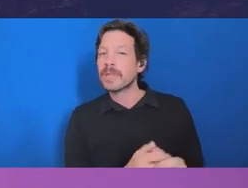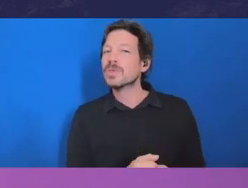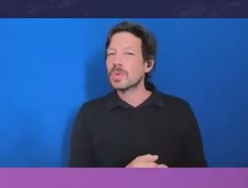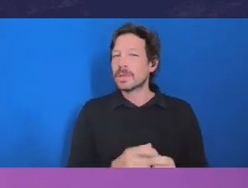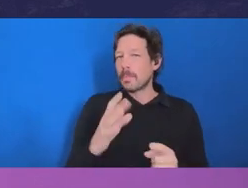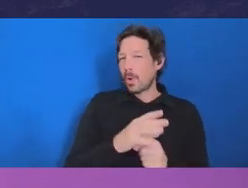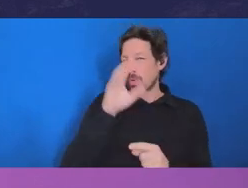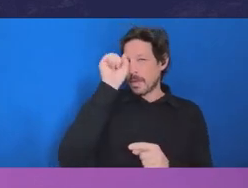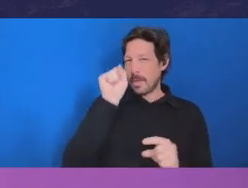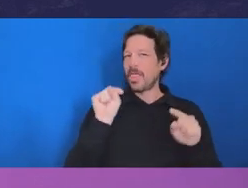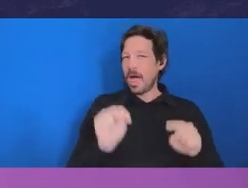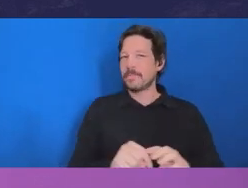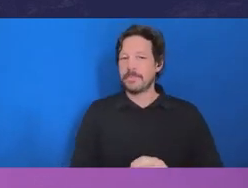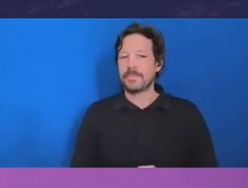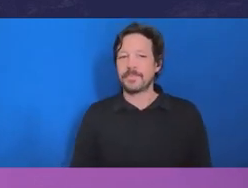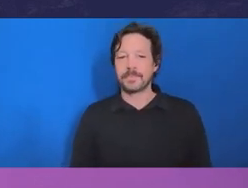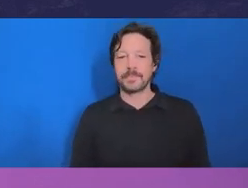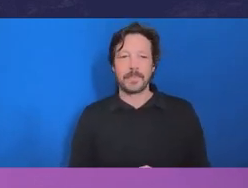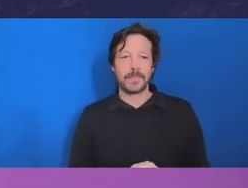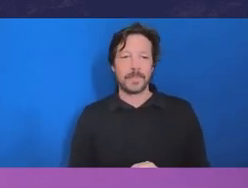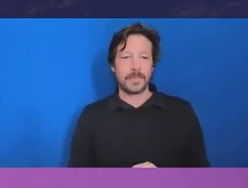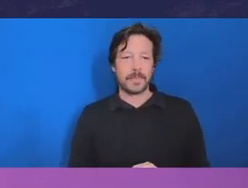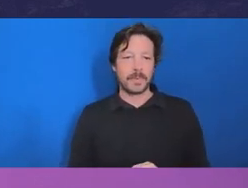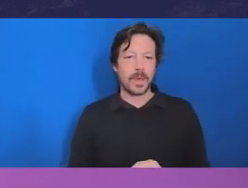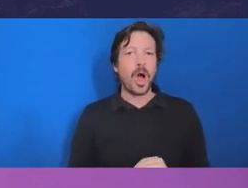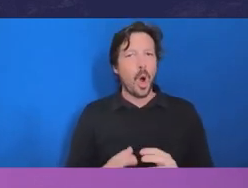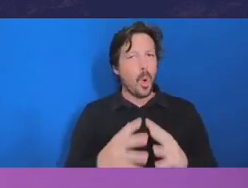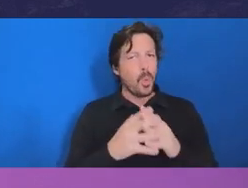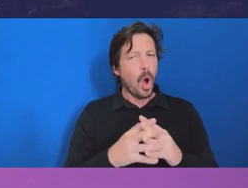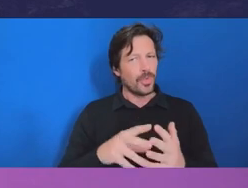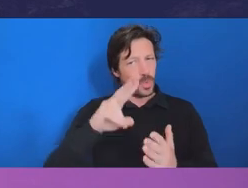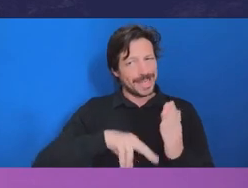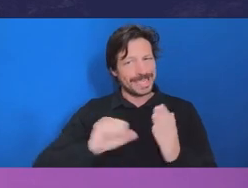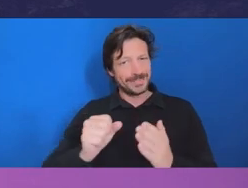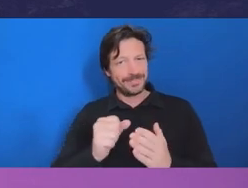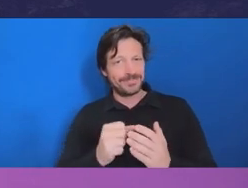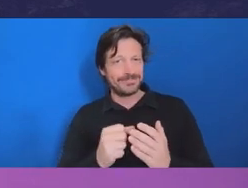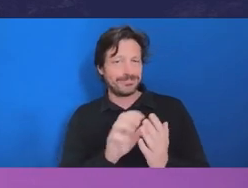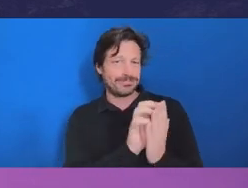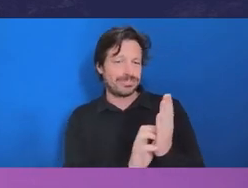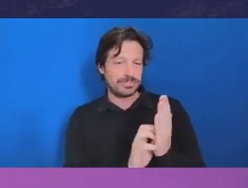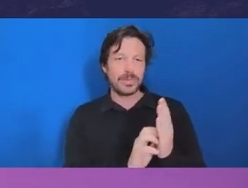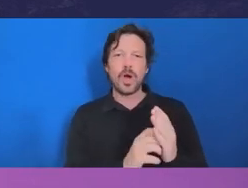and I would encourage people to read the Coaldrake review because there are so many lessons to be learned from it.